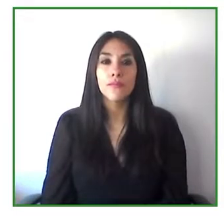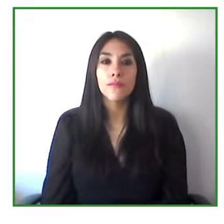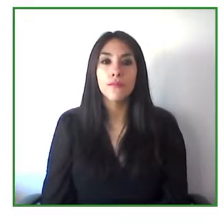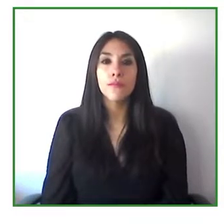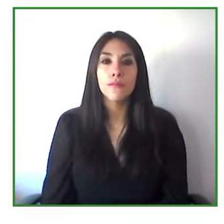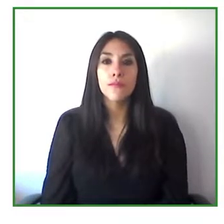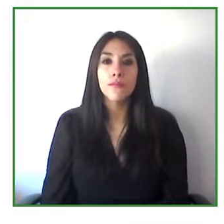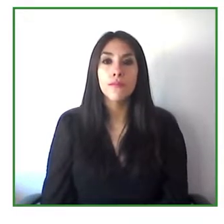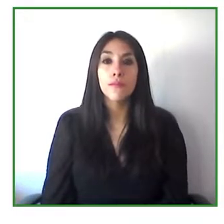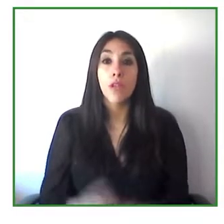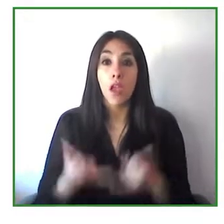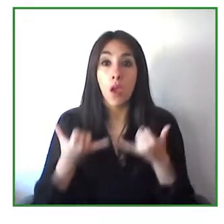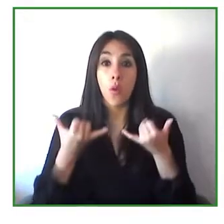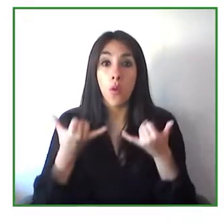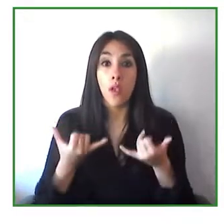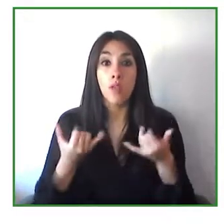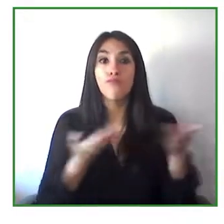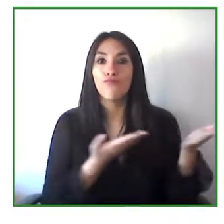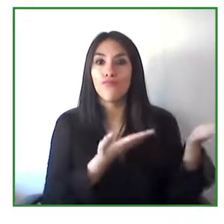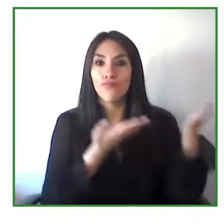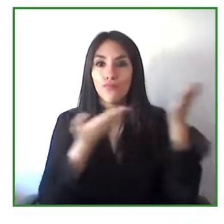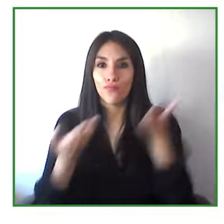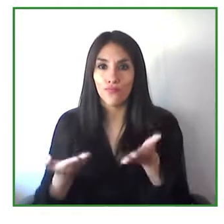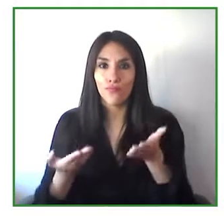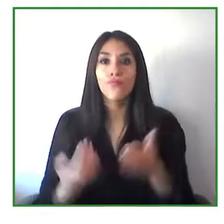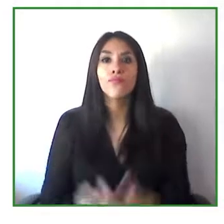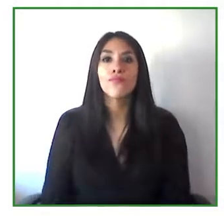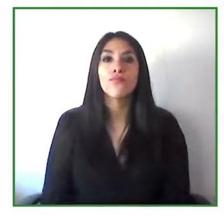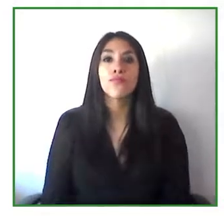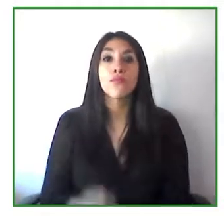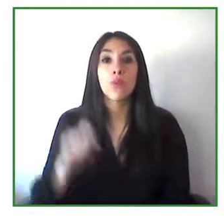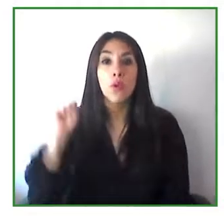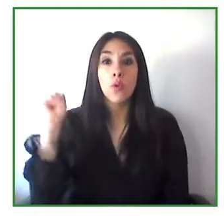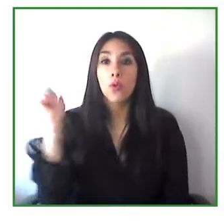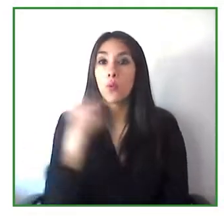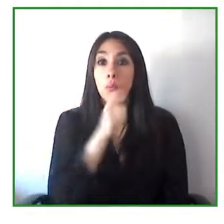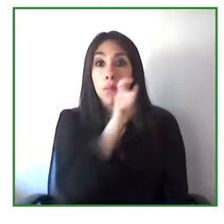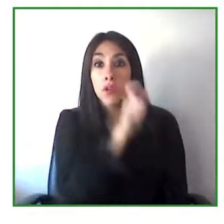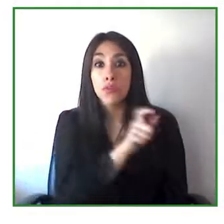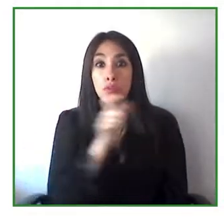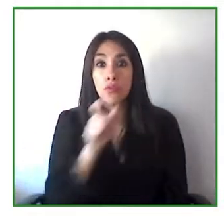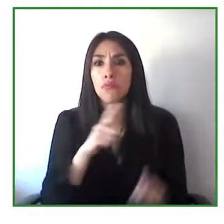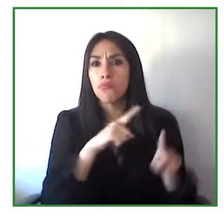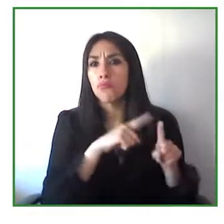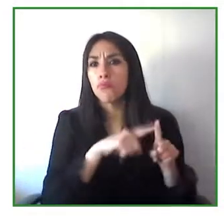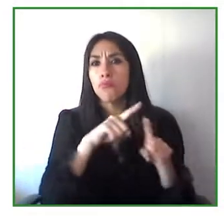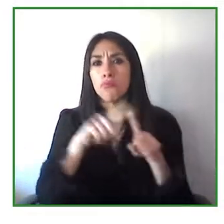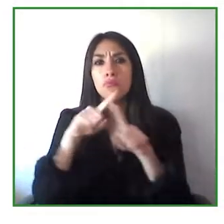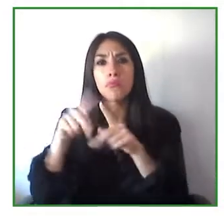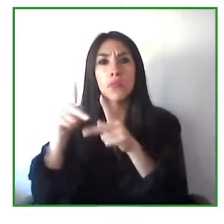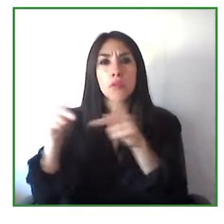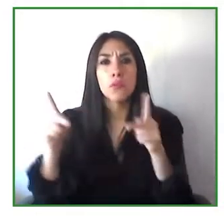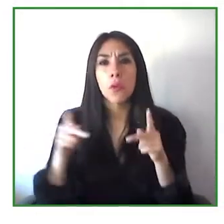of the world for the third edition of the Zero Project Conference for Latinamerica and